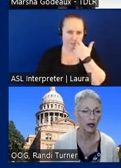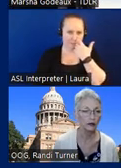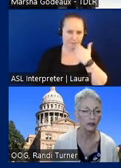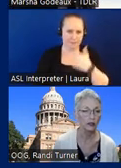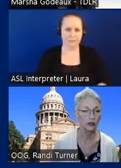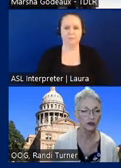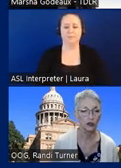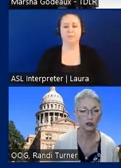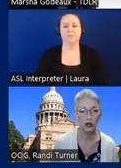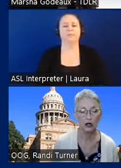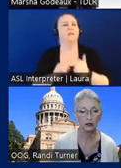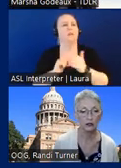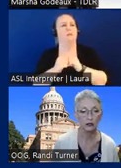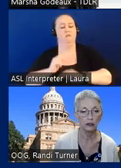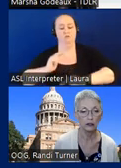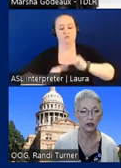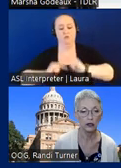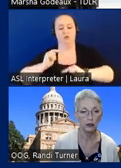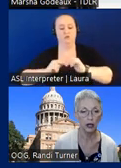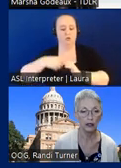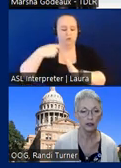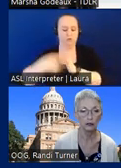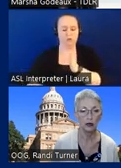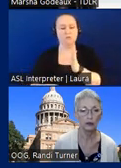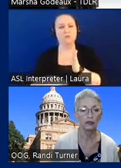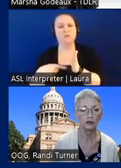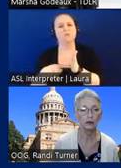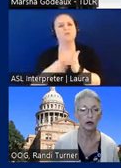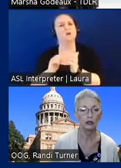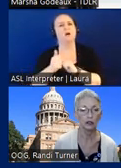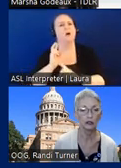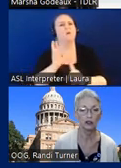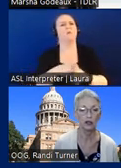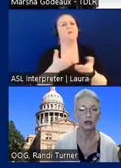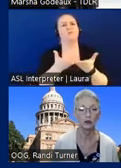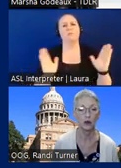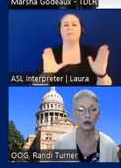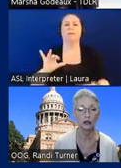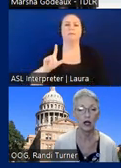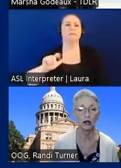how does the construction cost apply to public civil projects such as water line